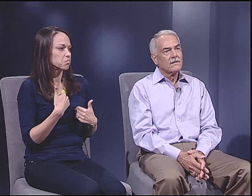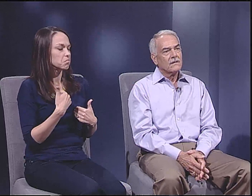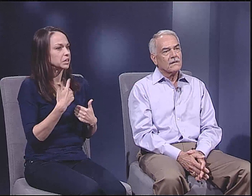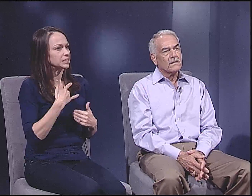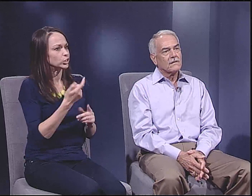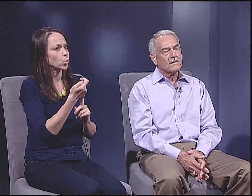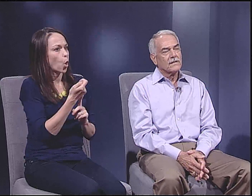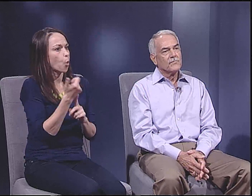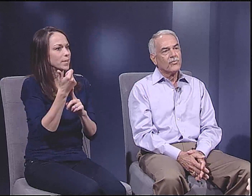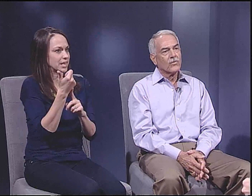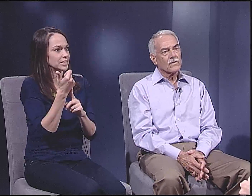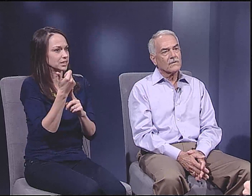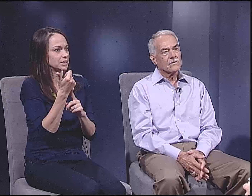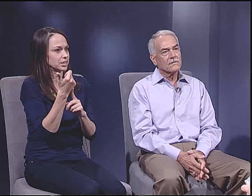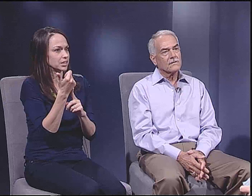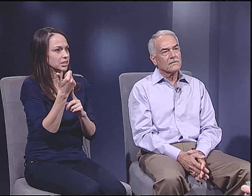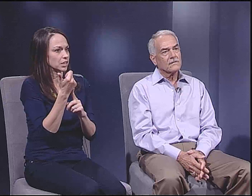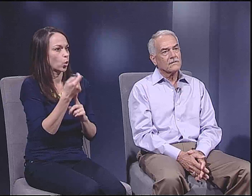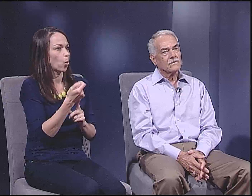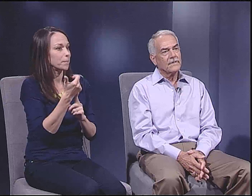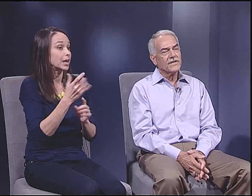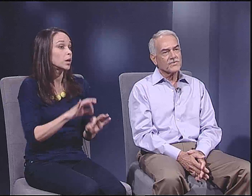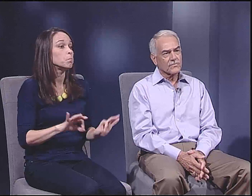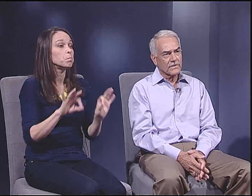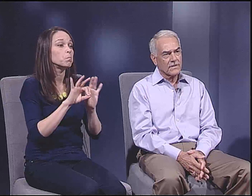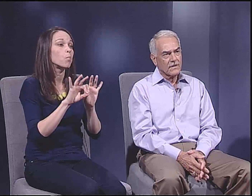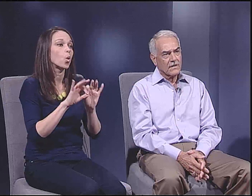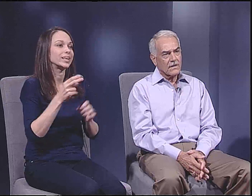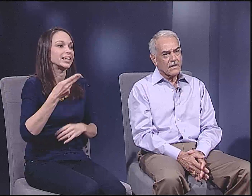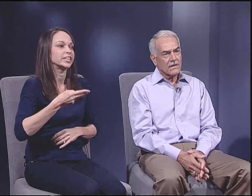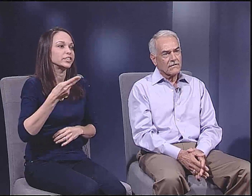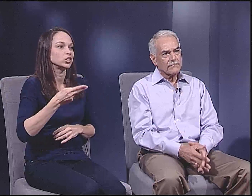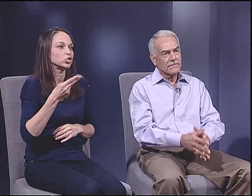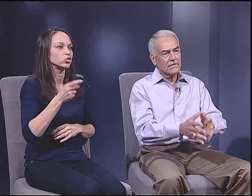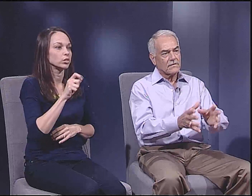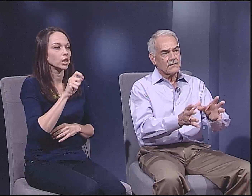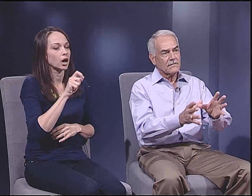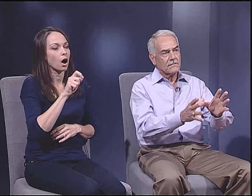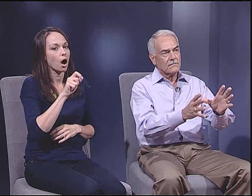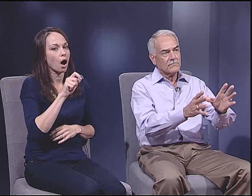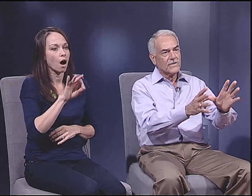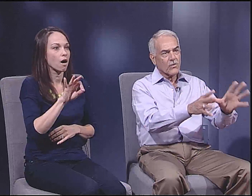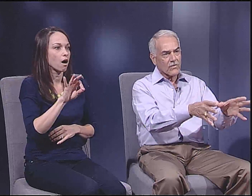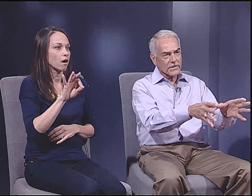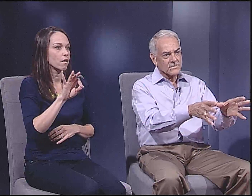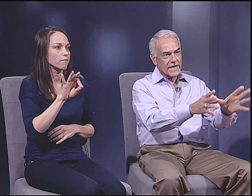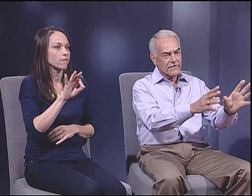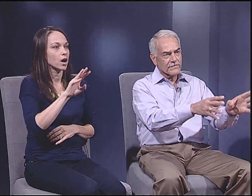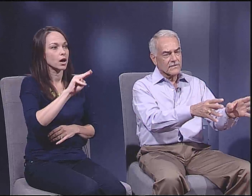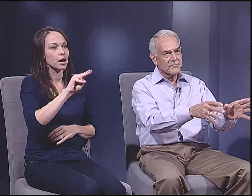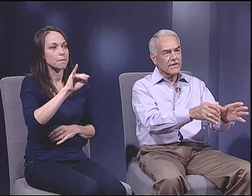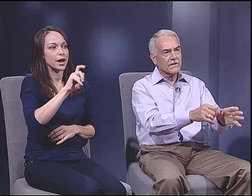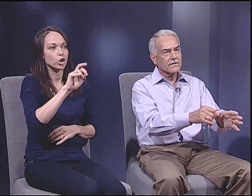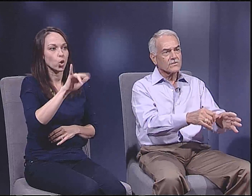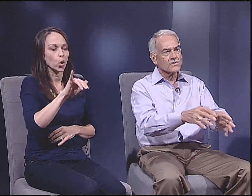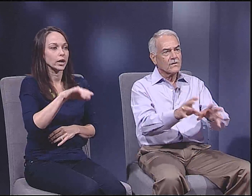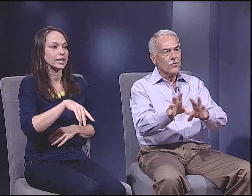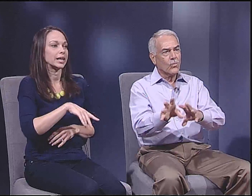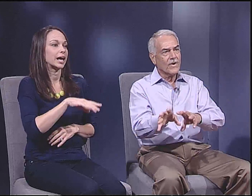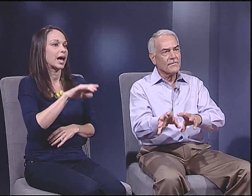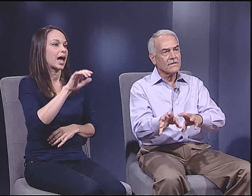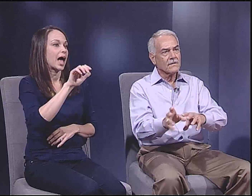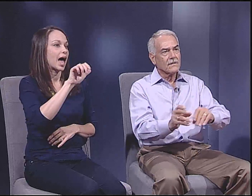to a great extent, omitted an important history of minorities,